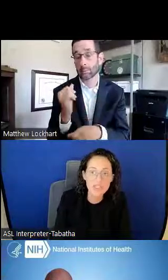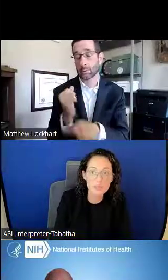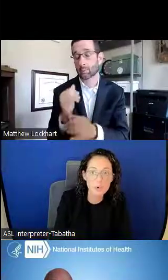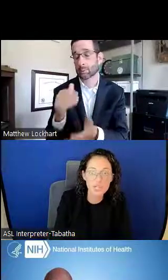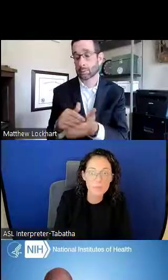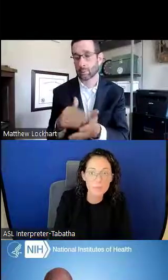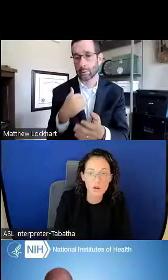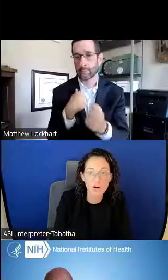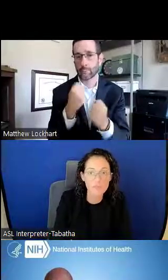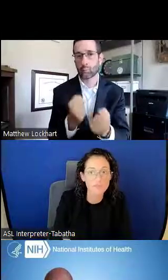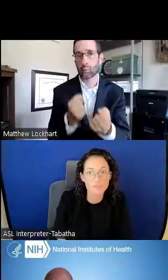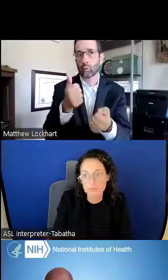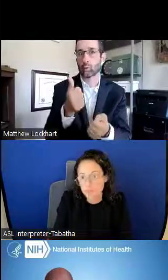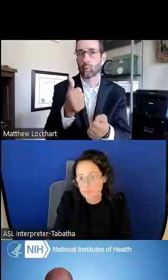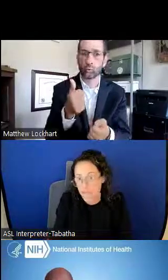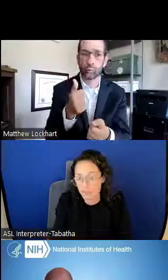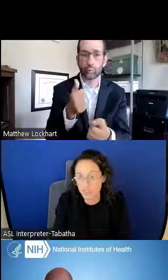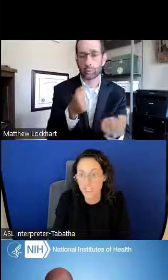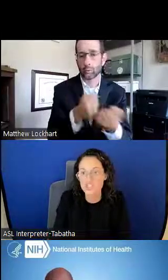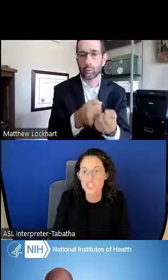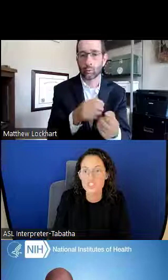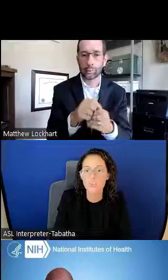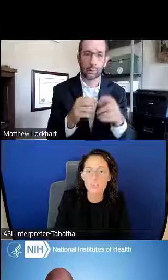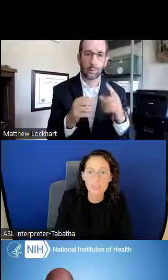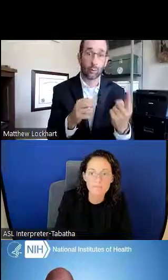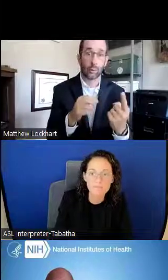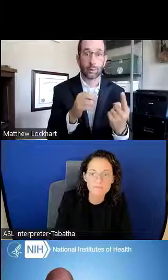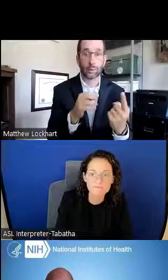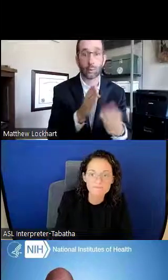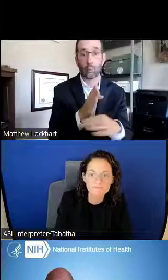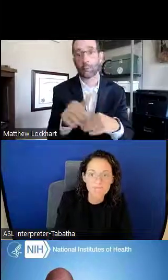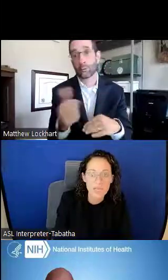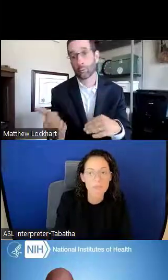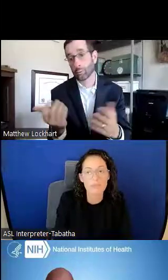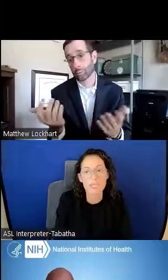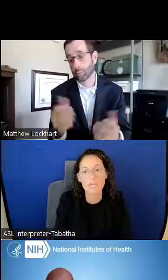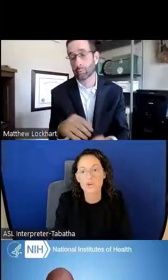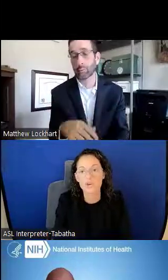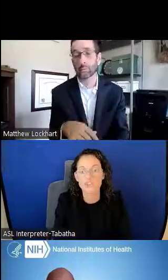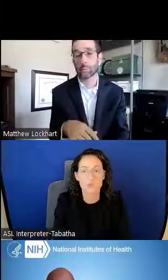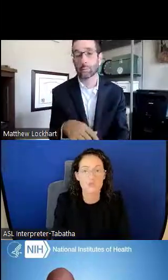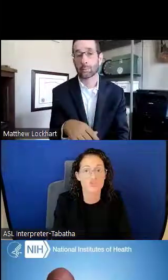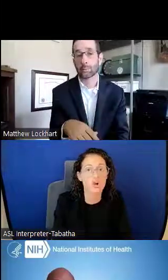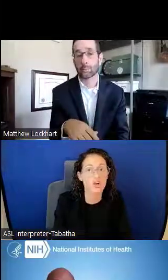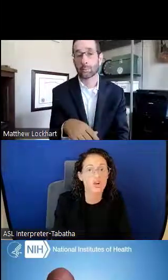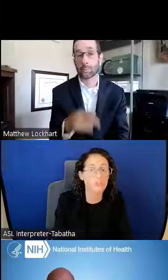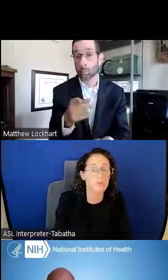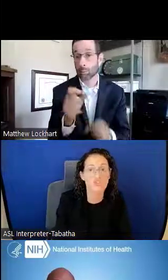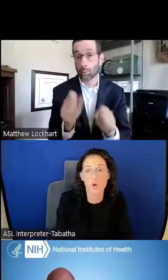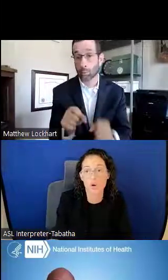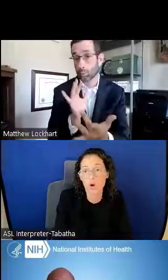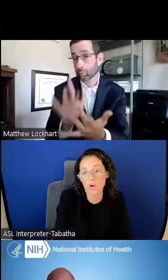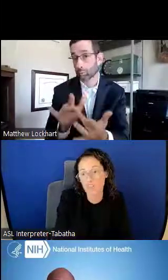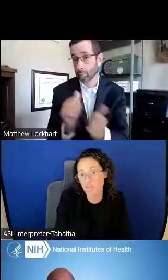supporting more applications within. Maybe you'll feel stronger for one or the other